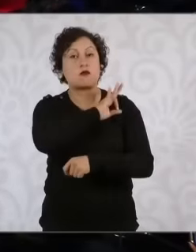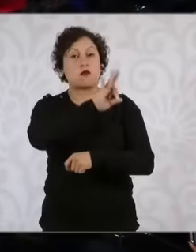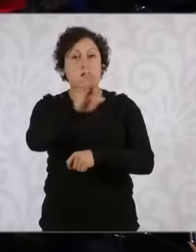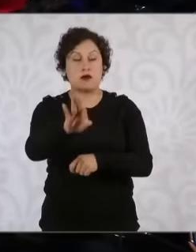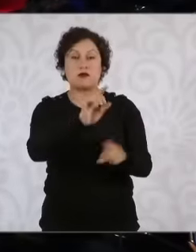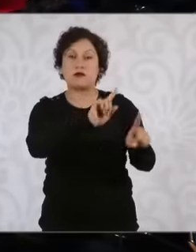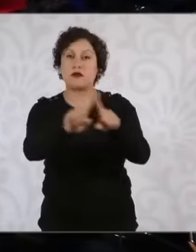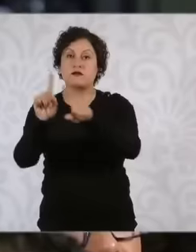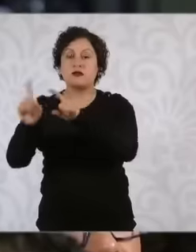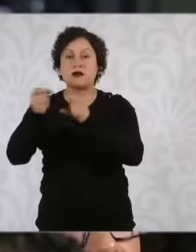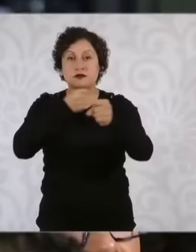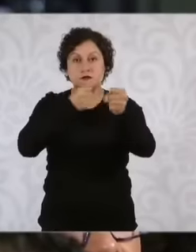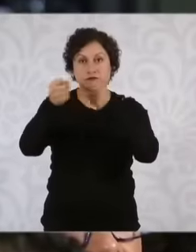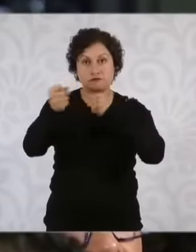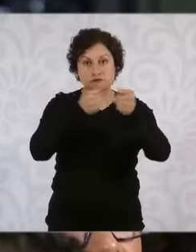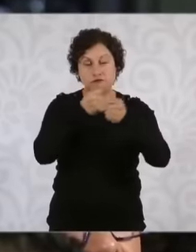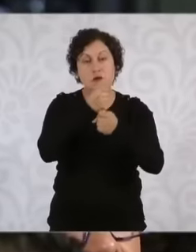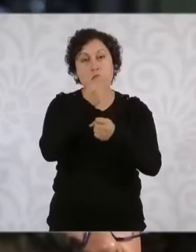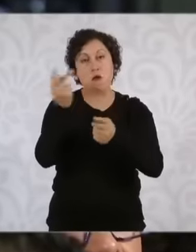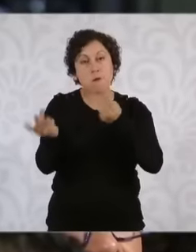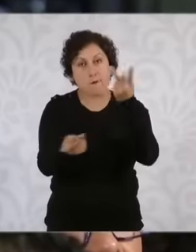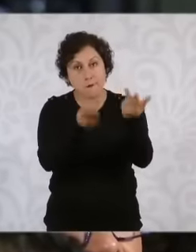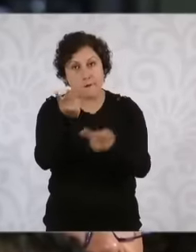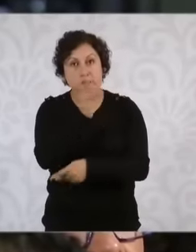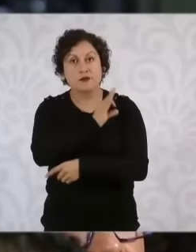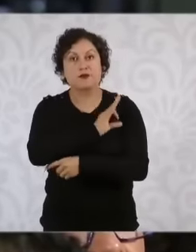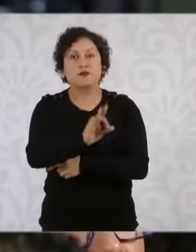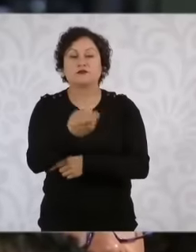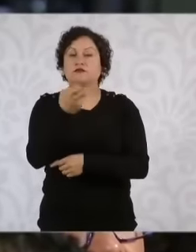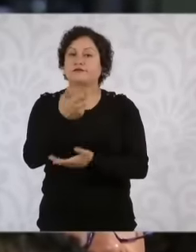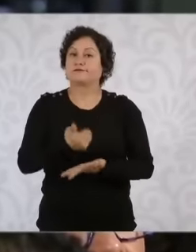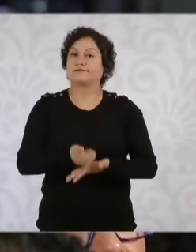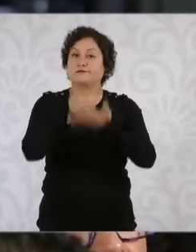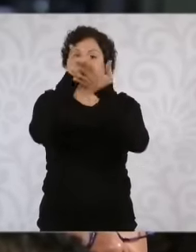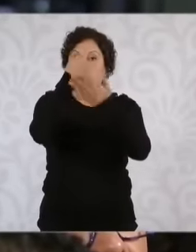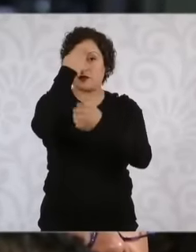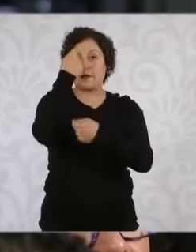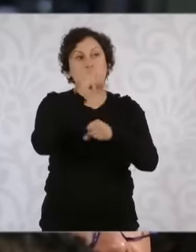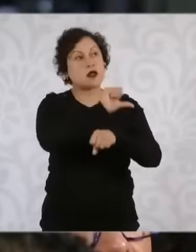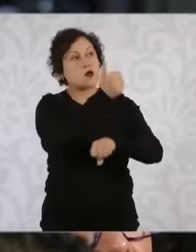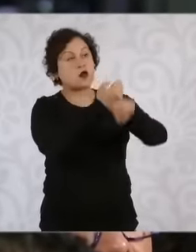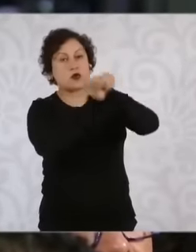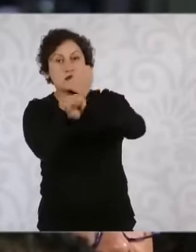that circulate in the States since it helps us to make known first-hand the concerns